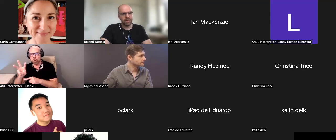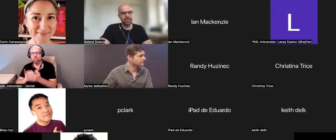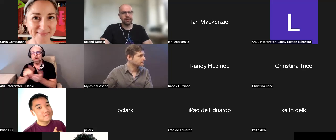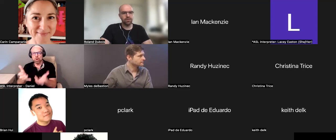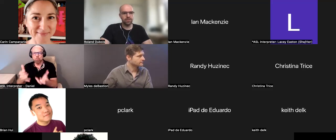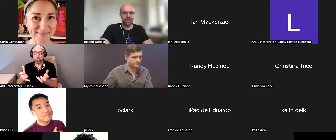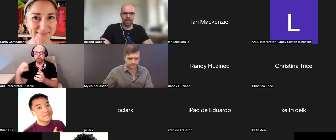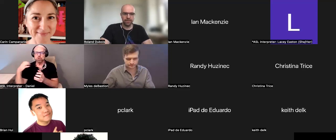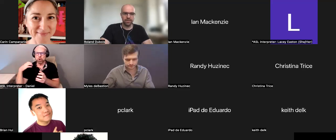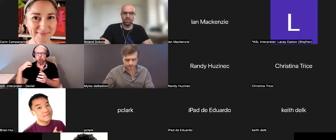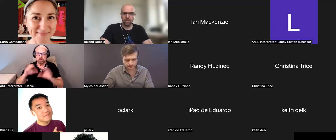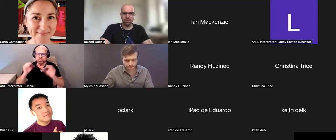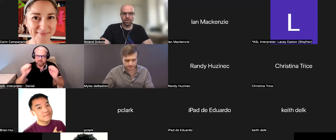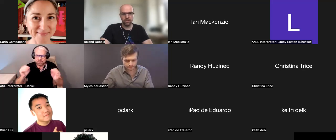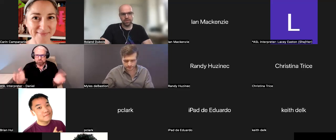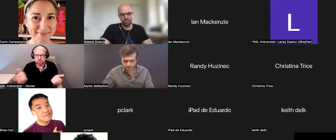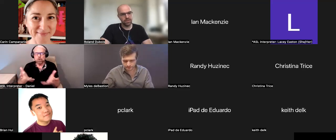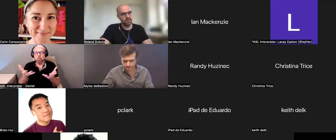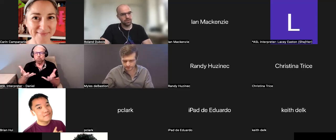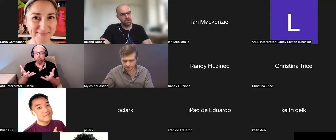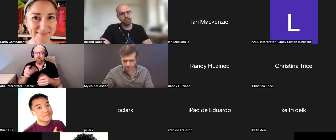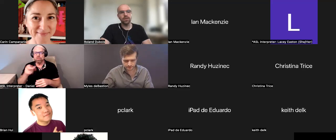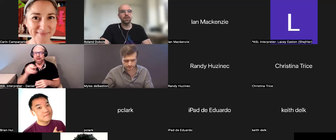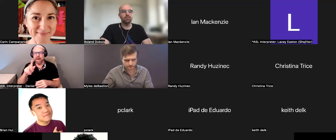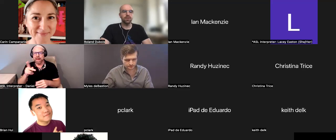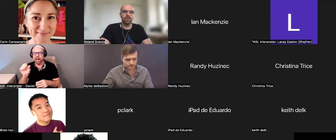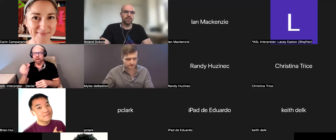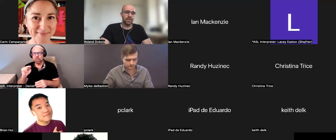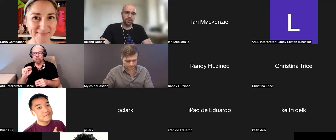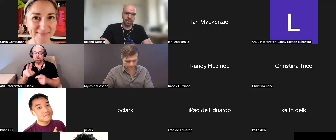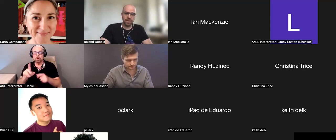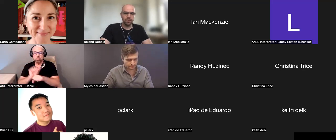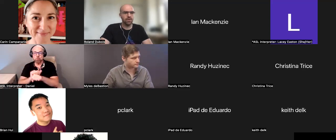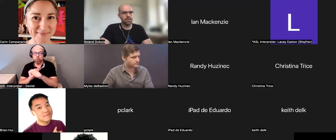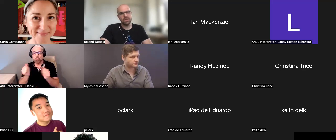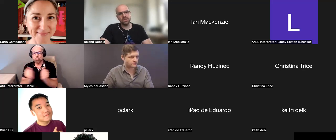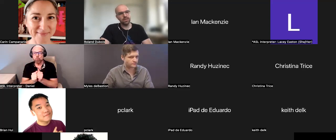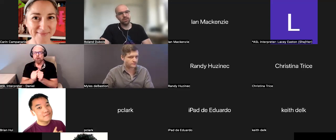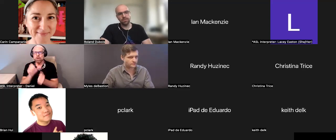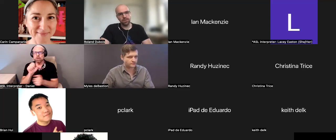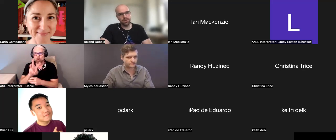and they want the hackers to work with those pieces of software, whether it is an API, a crypto